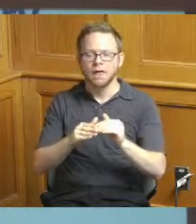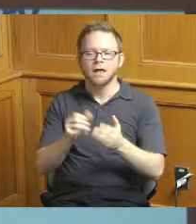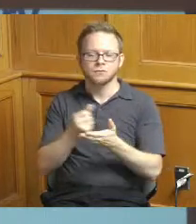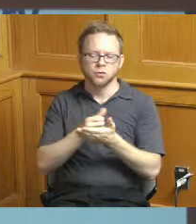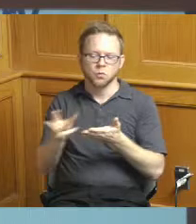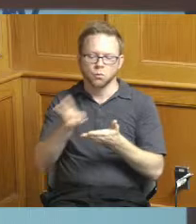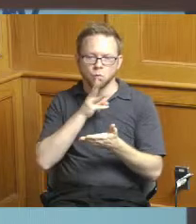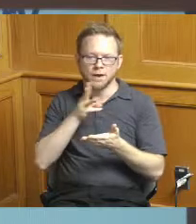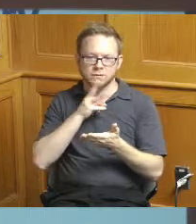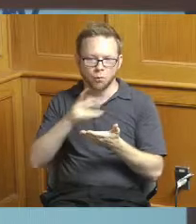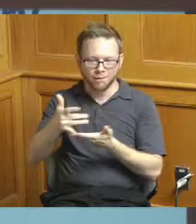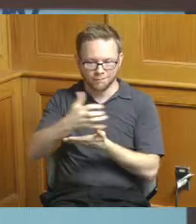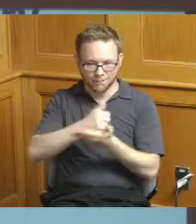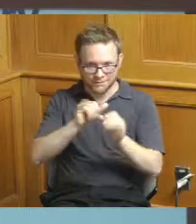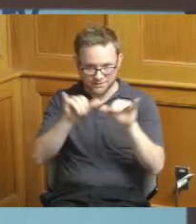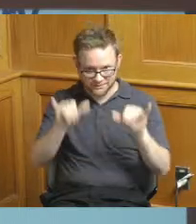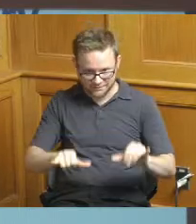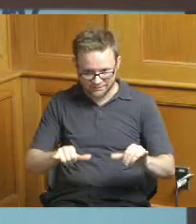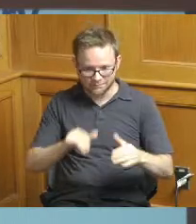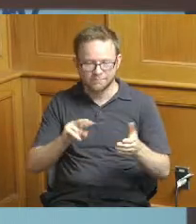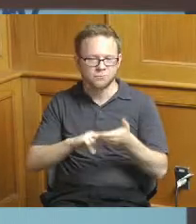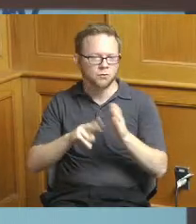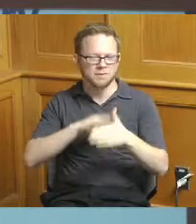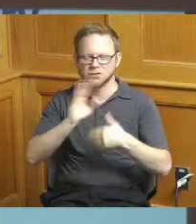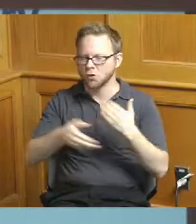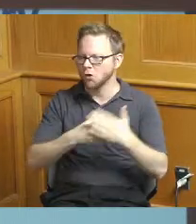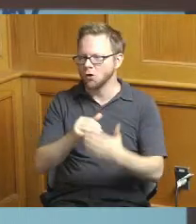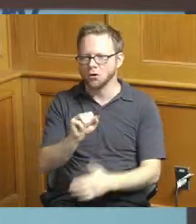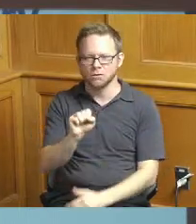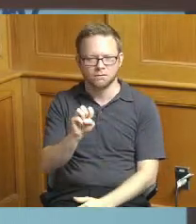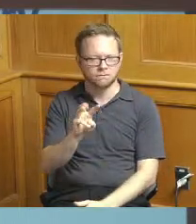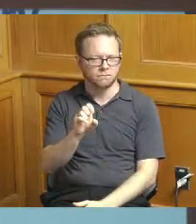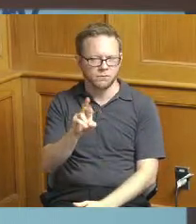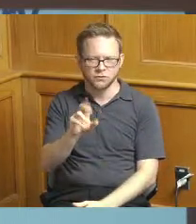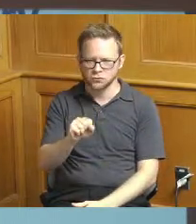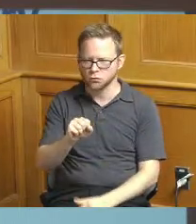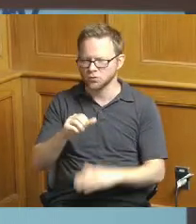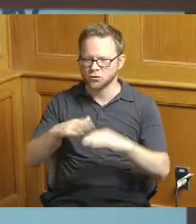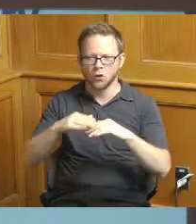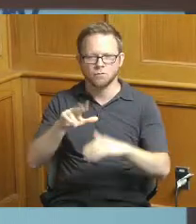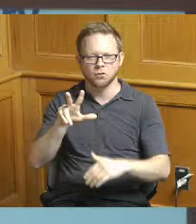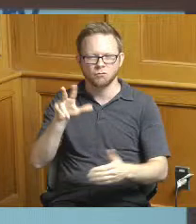again it's all of the sewers that we have we have over 3,000 miles of sewers in our system